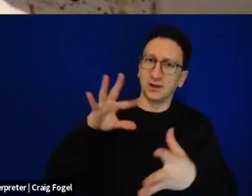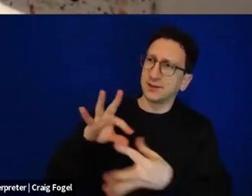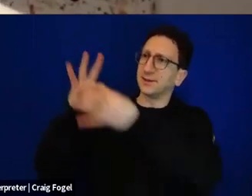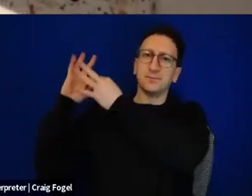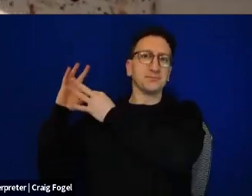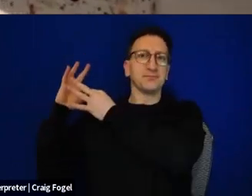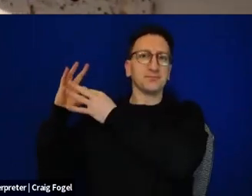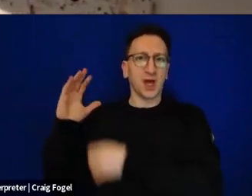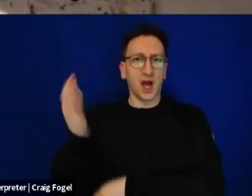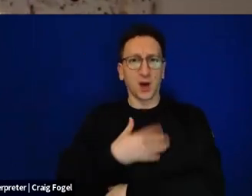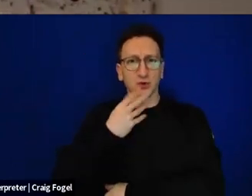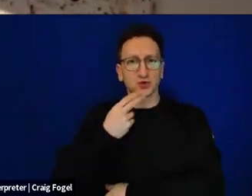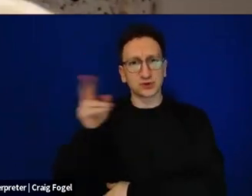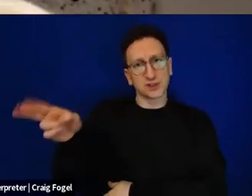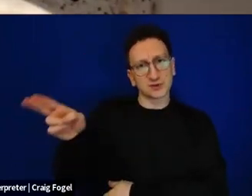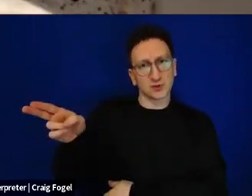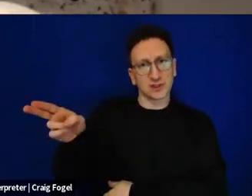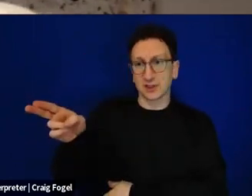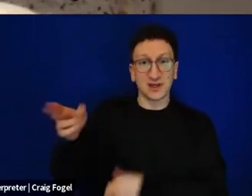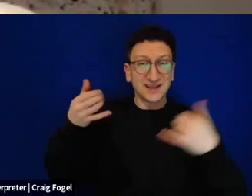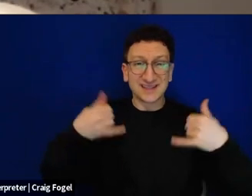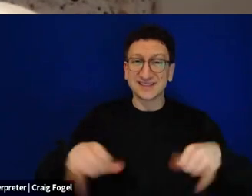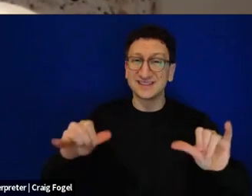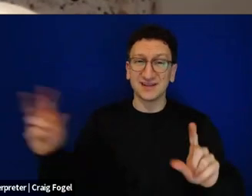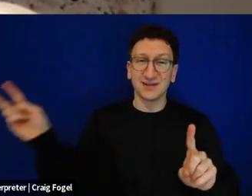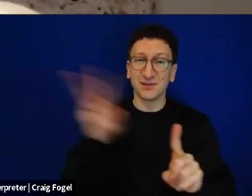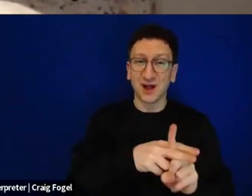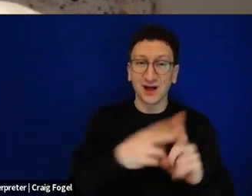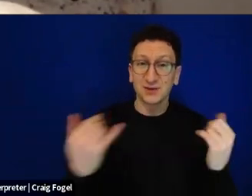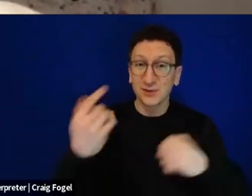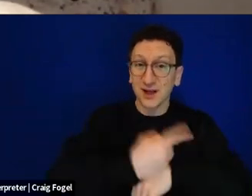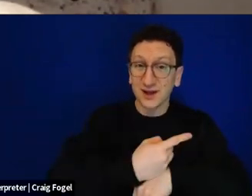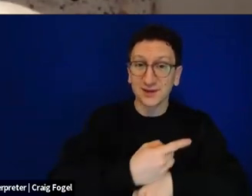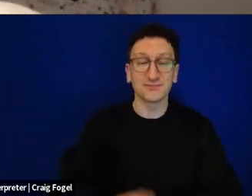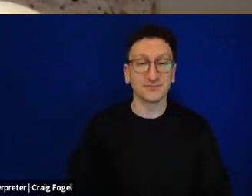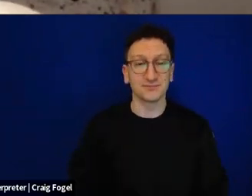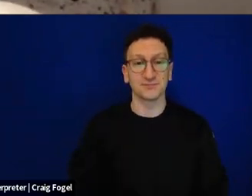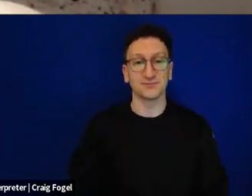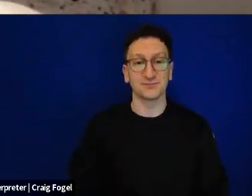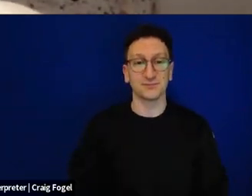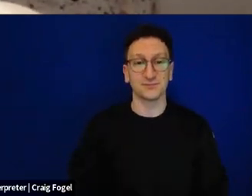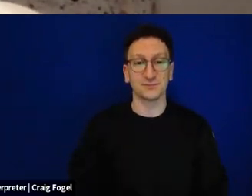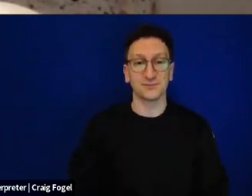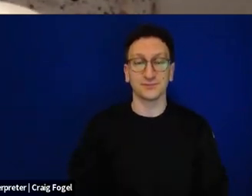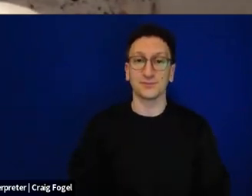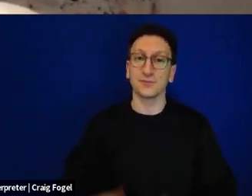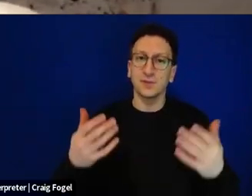and powerfully now than perhaps ever before. And as a night to ask big moral questions,